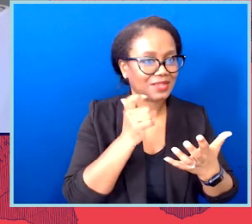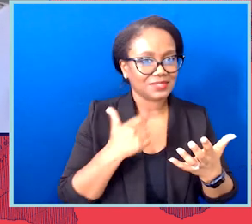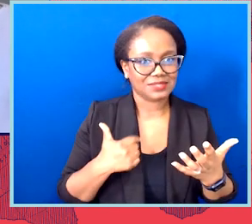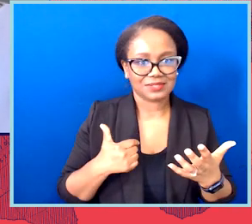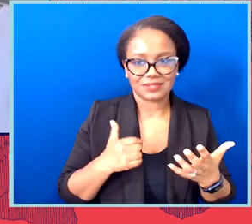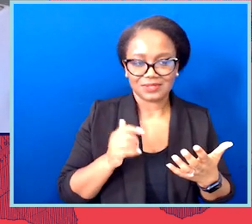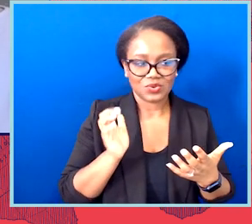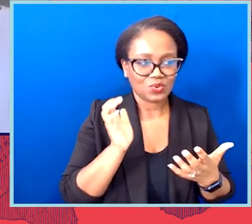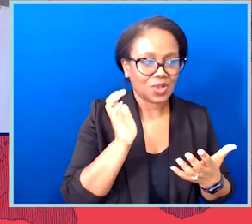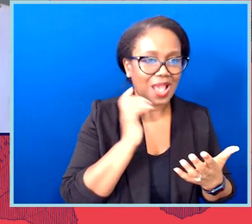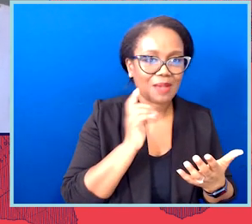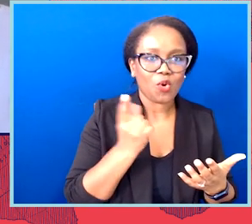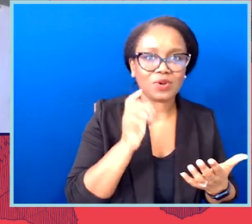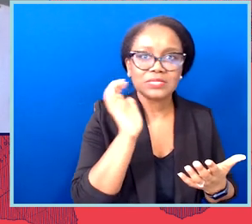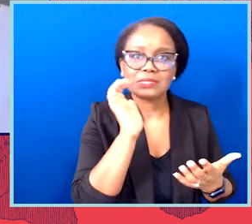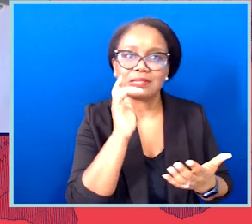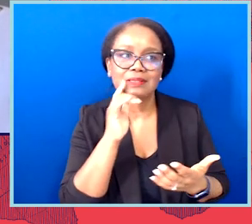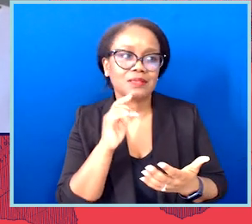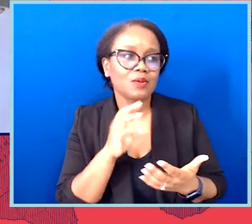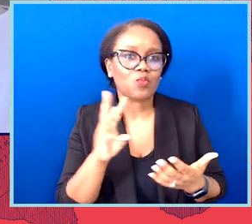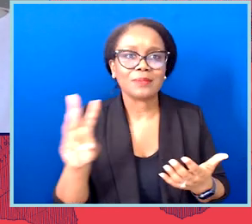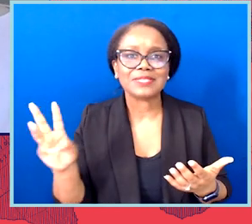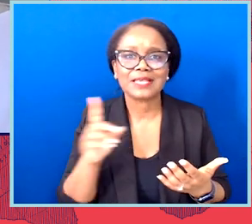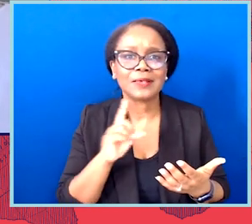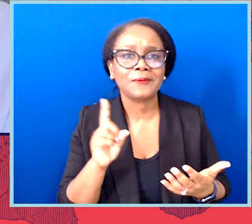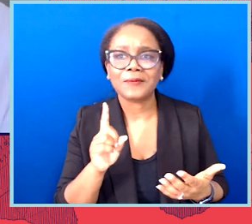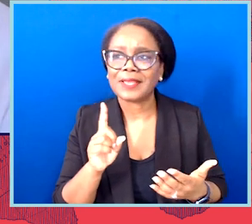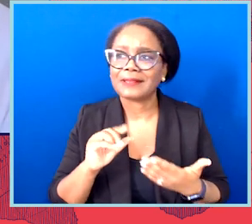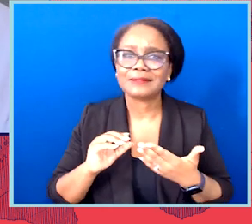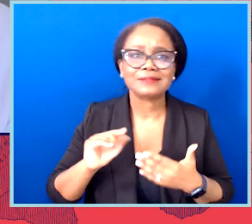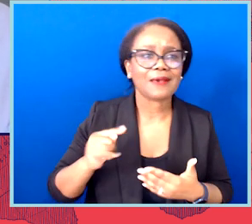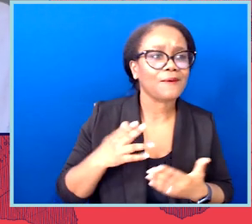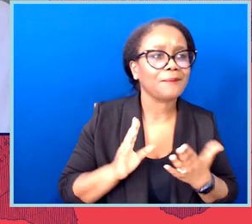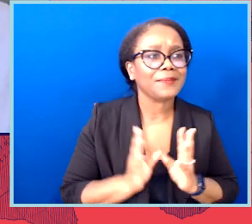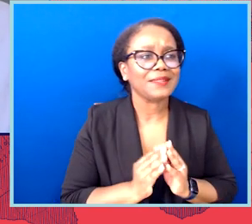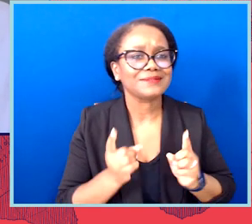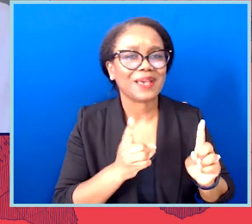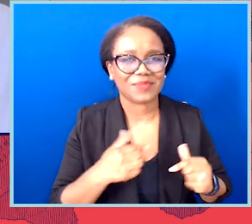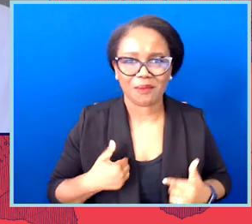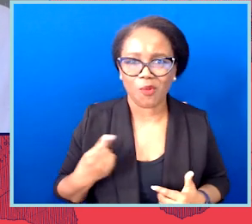attorneys like myself who will print out these maps and go to their town hall meetings and hold them up like “Exhibit A of what we must stop.”